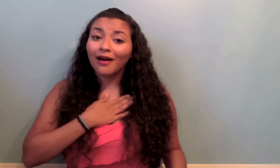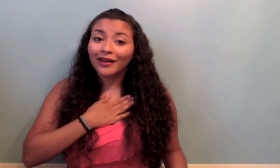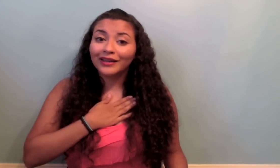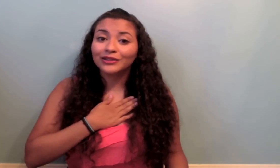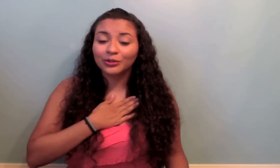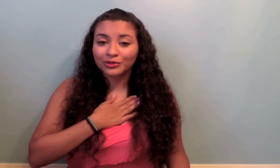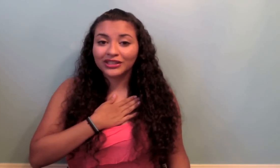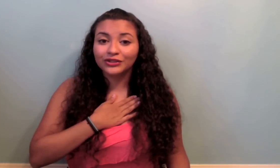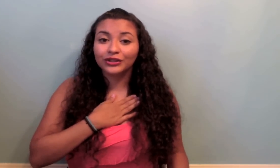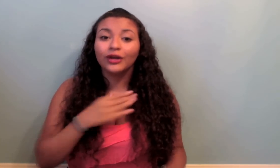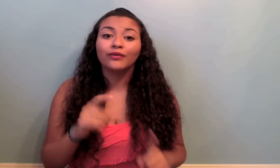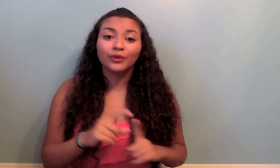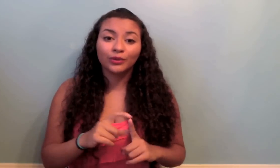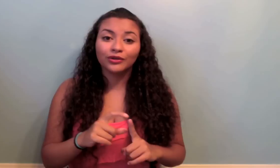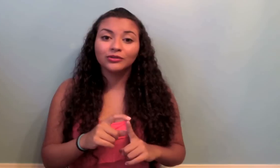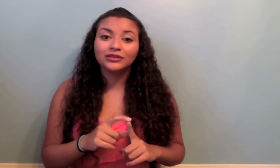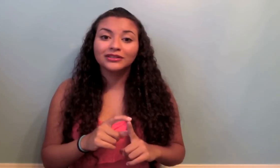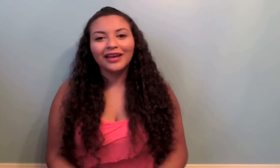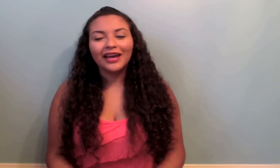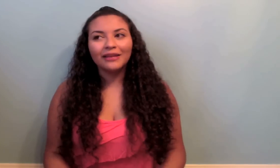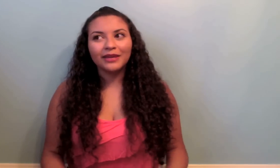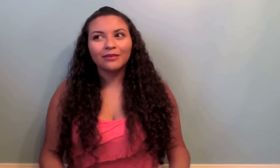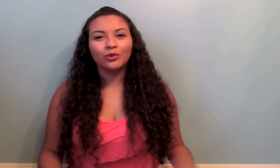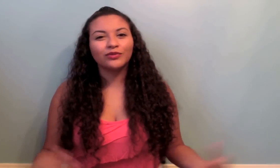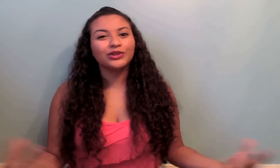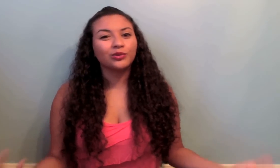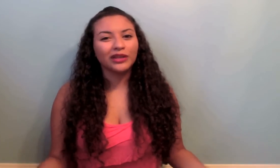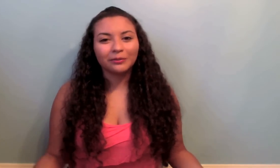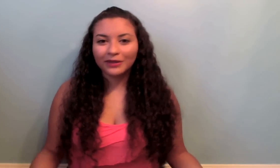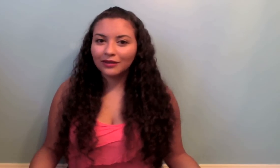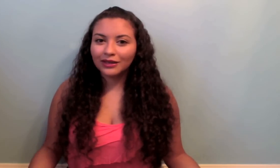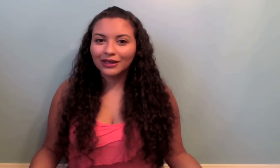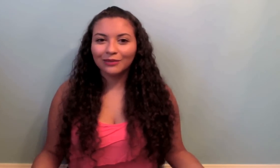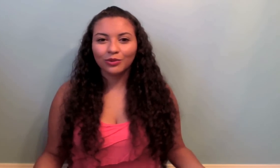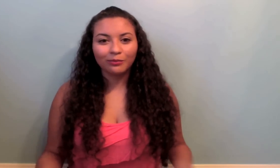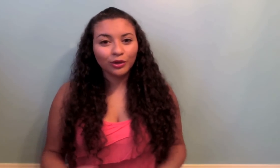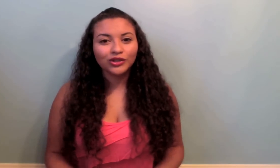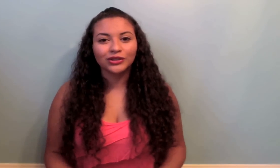interpretation of the words and make it more visually appealing and more personal.